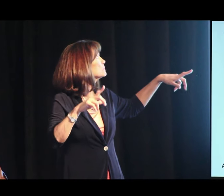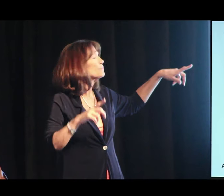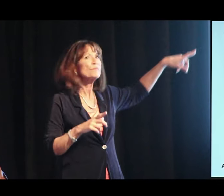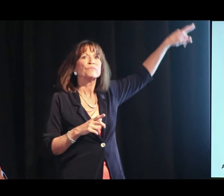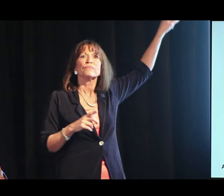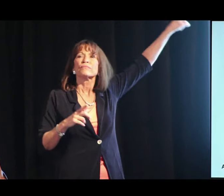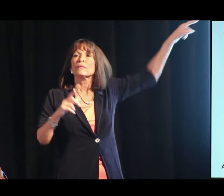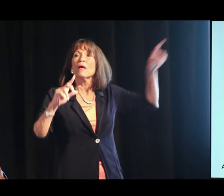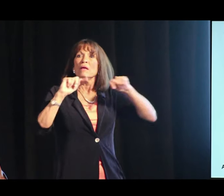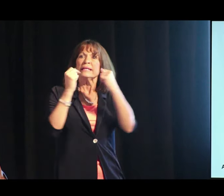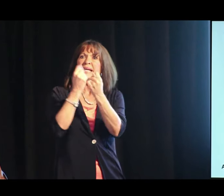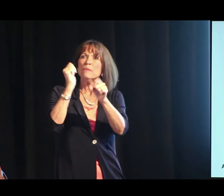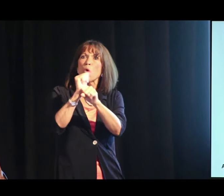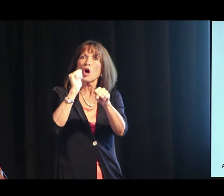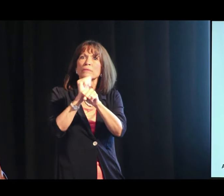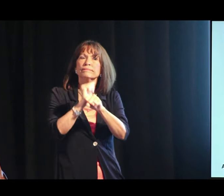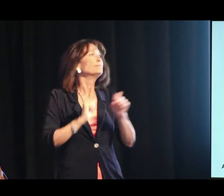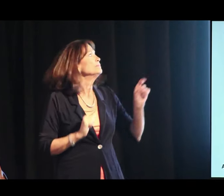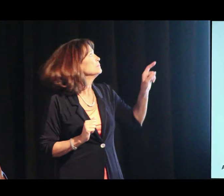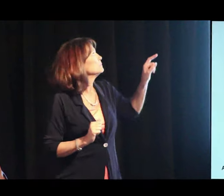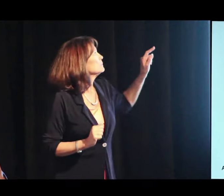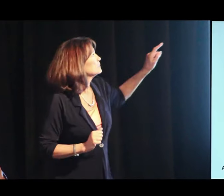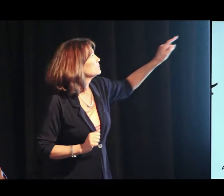that's a powerful thing.